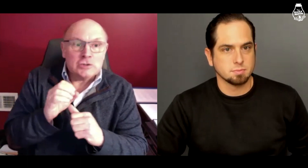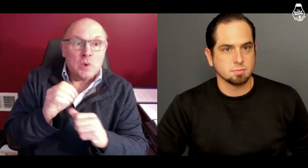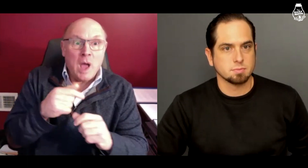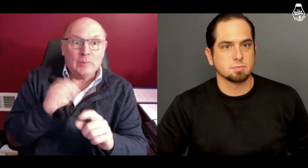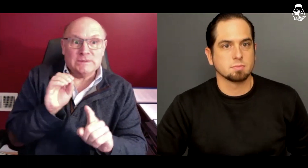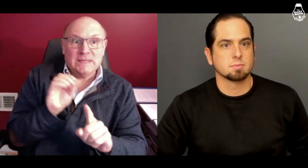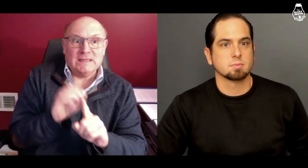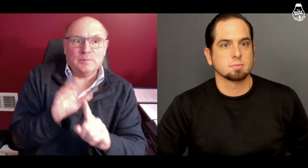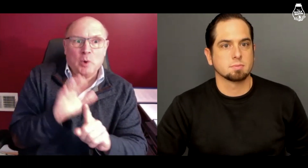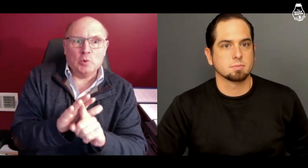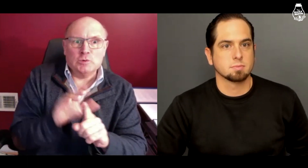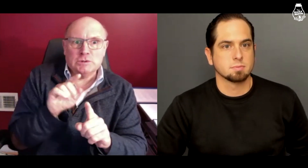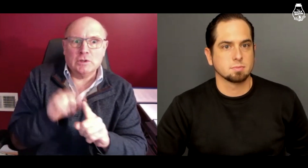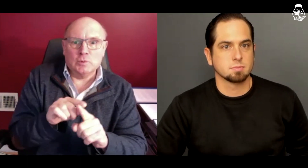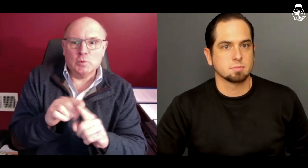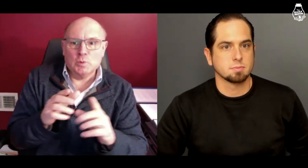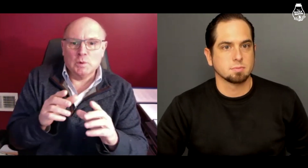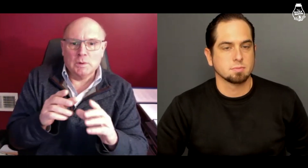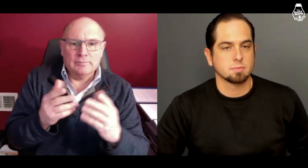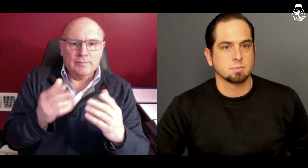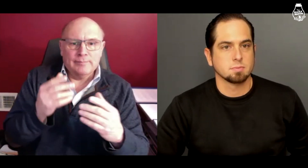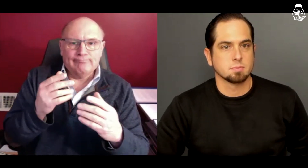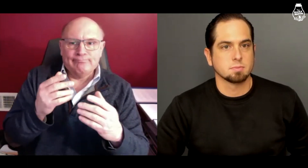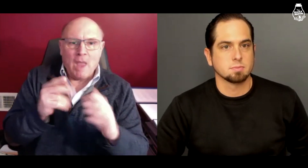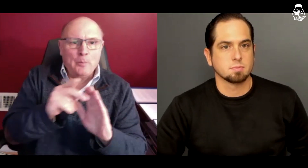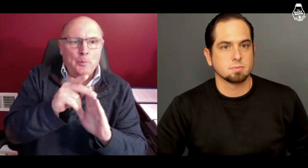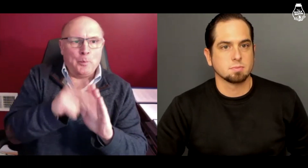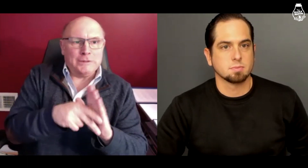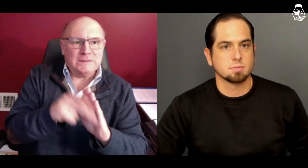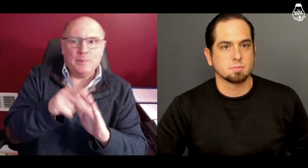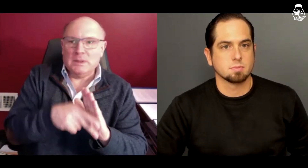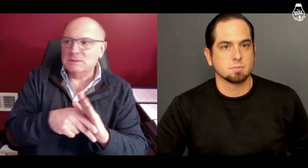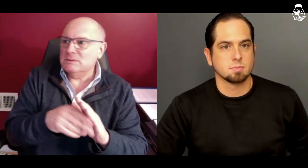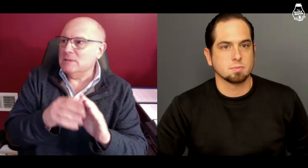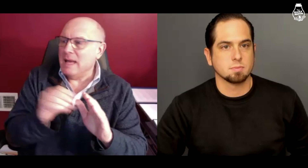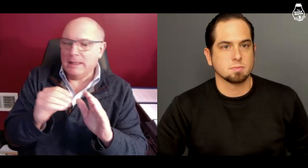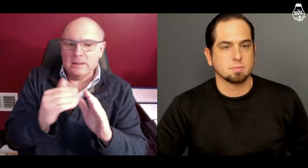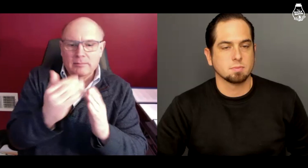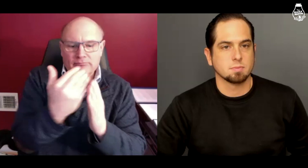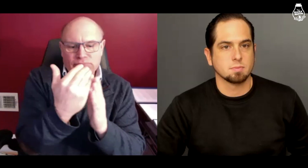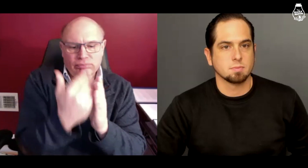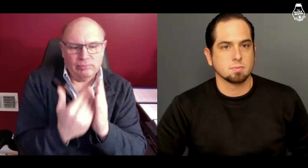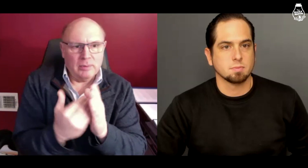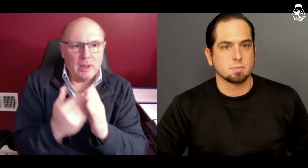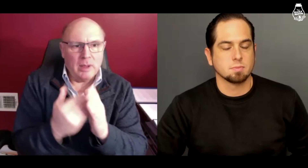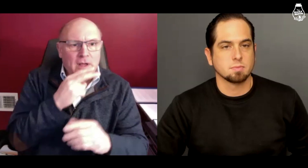So I was exposed to principles and things